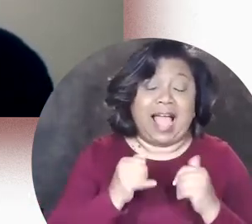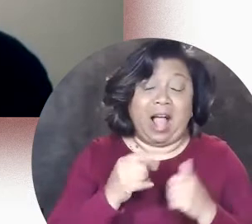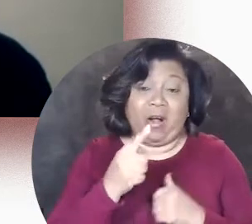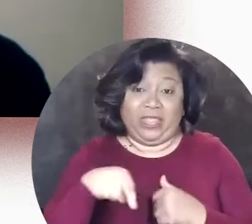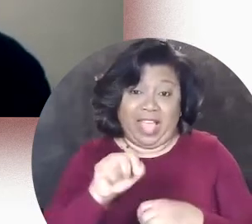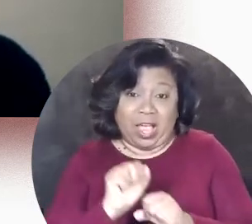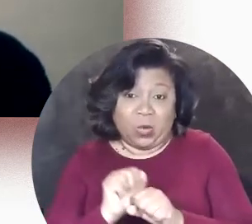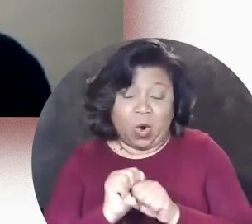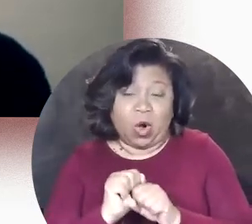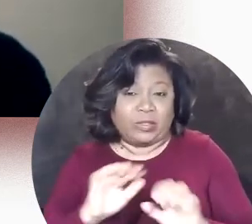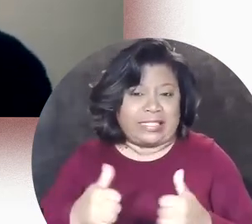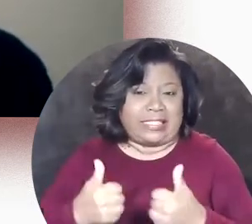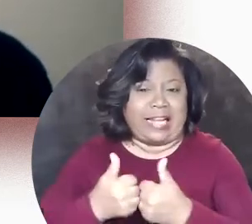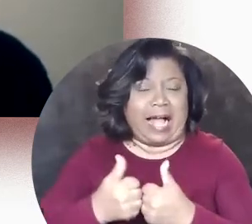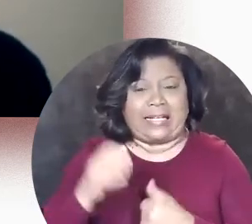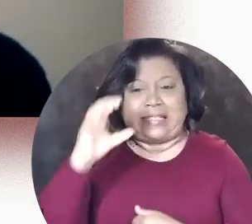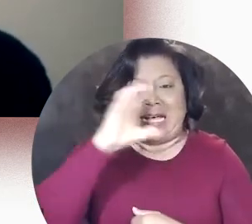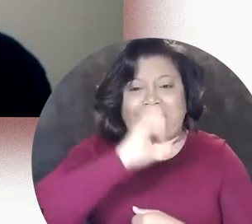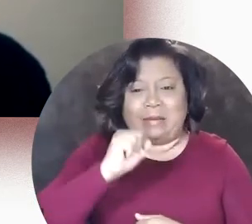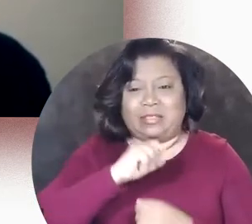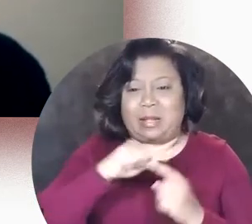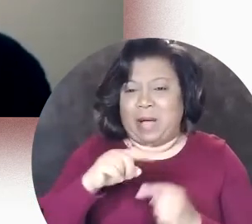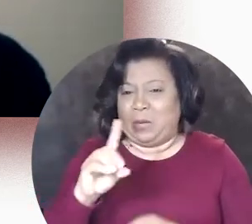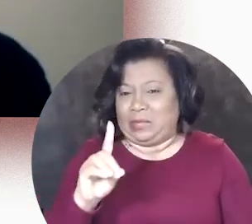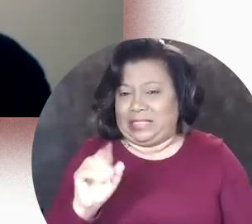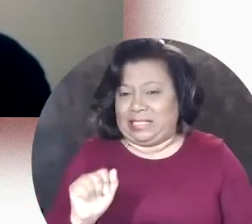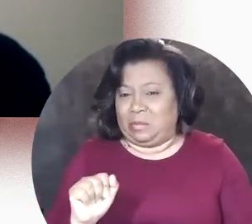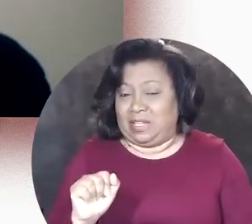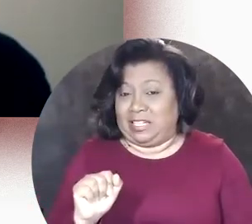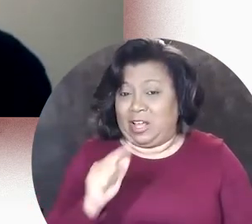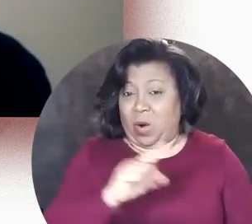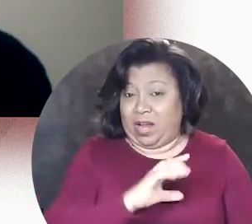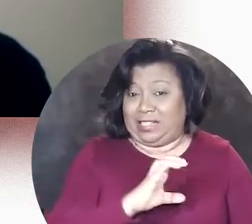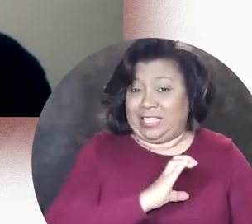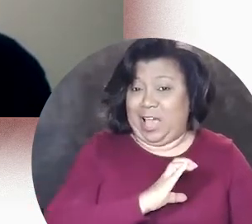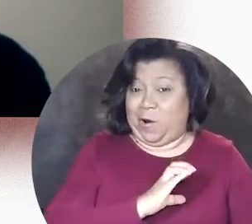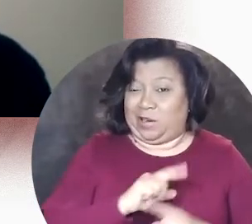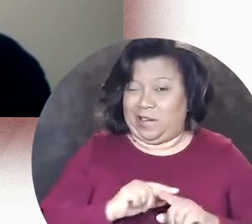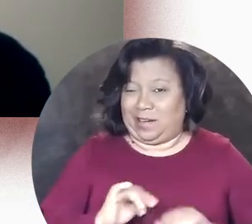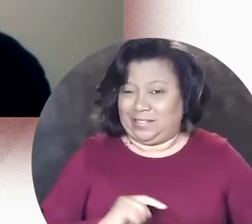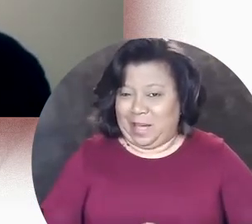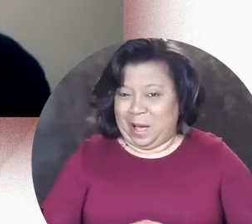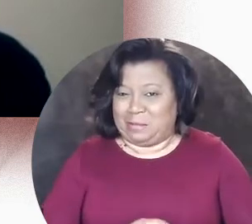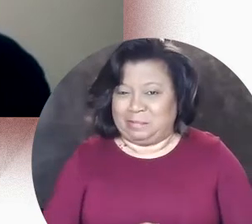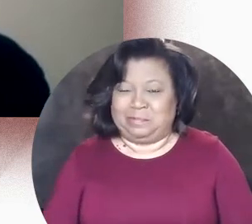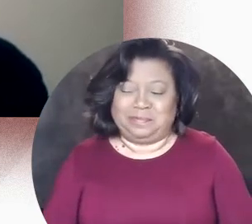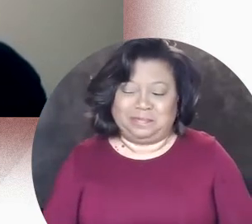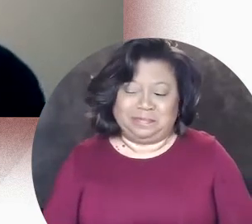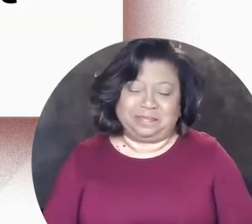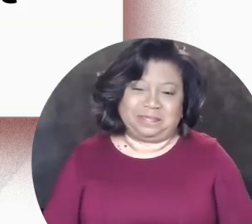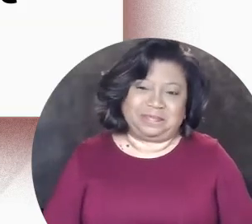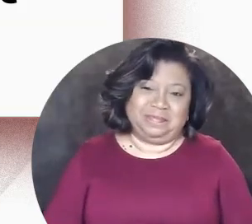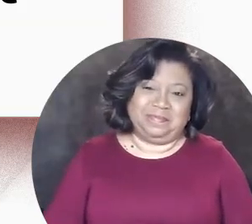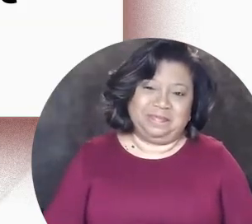and how they work to challenge assumptions about disability one character at a time